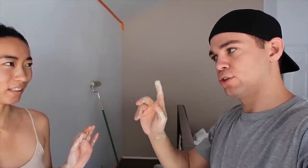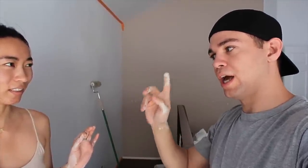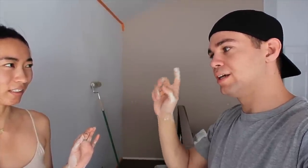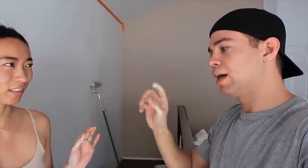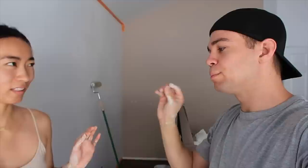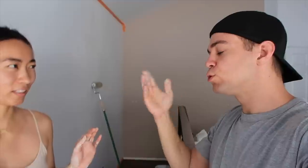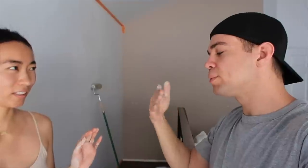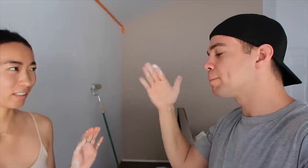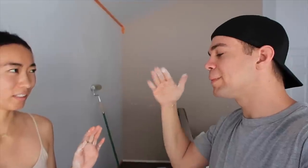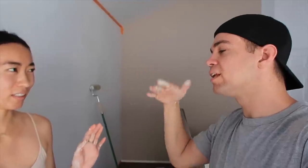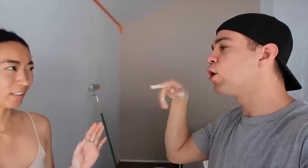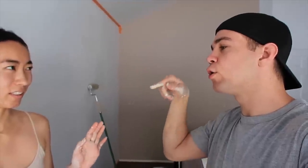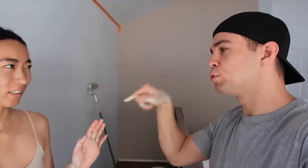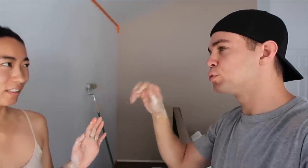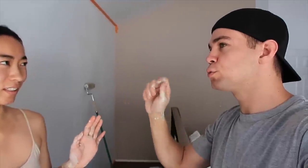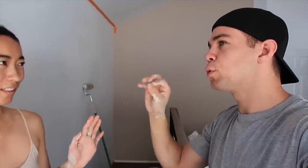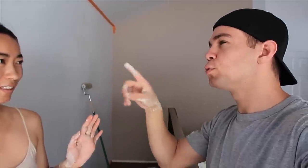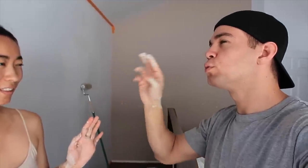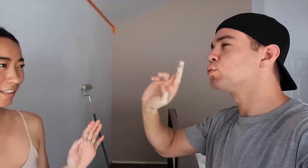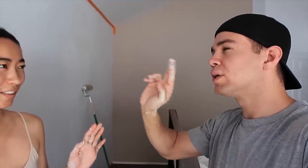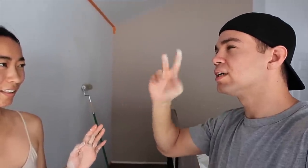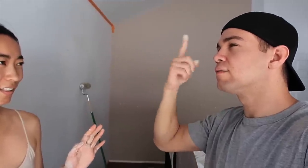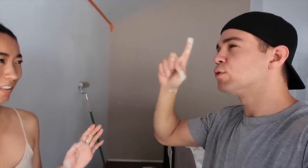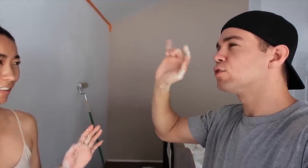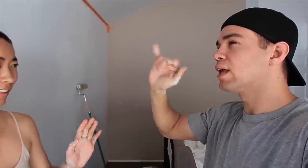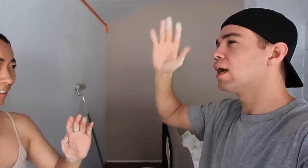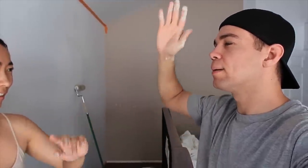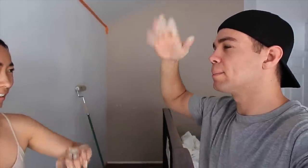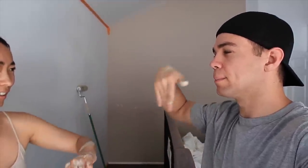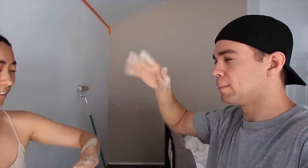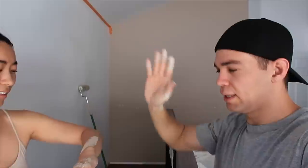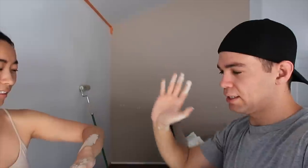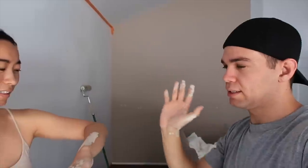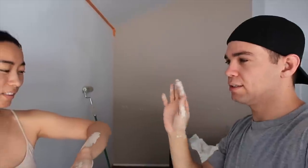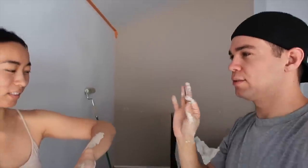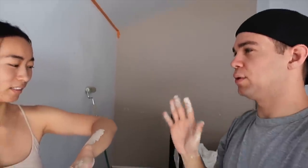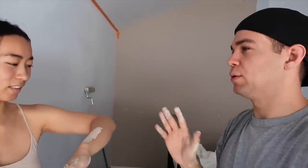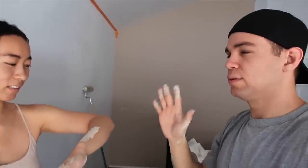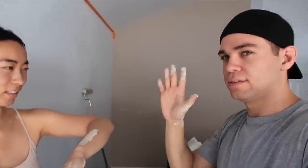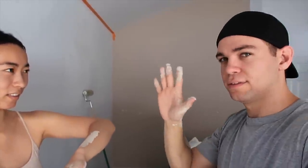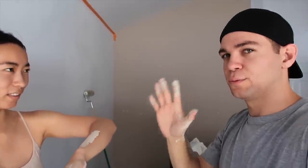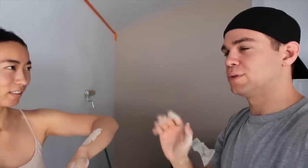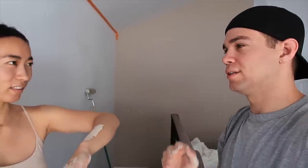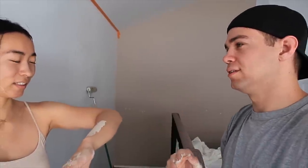Have to put some paint on you so you're ready for THAT paint experience 👌